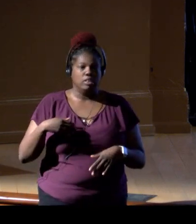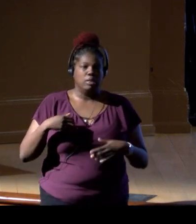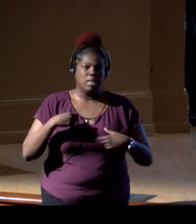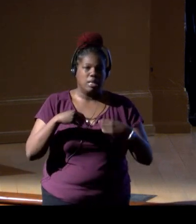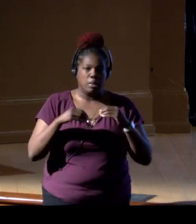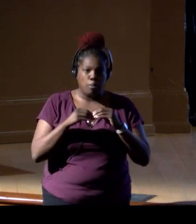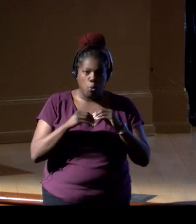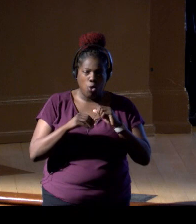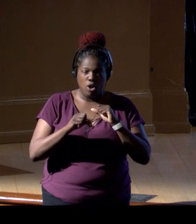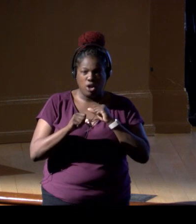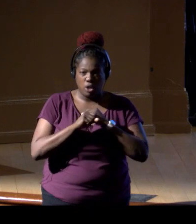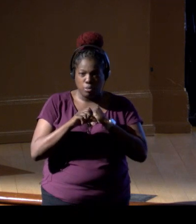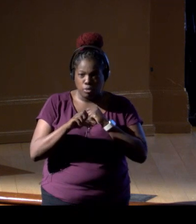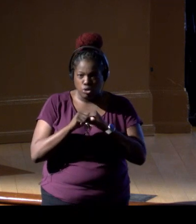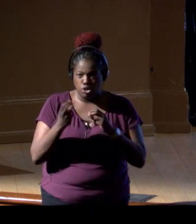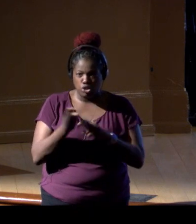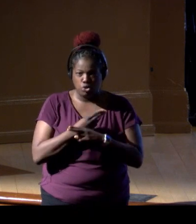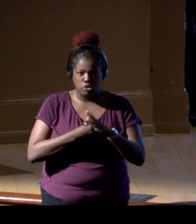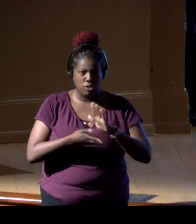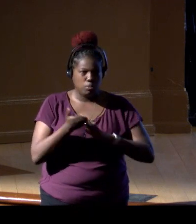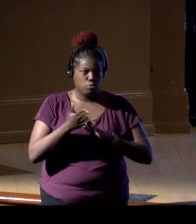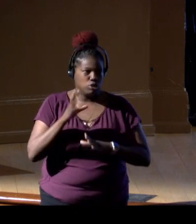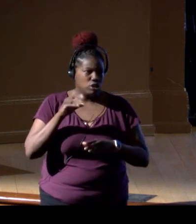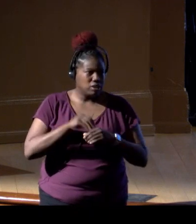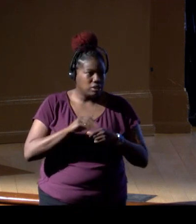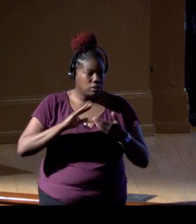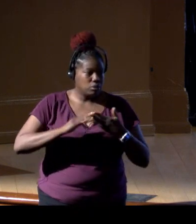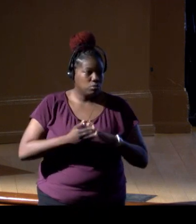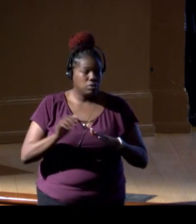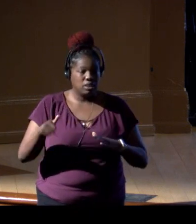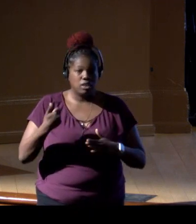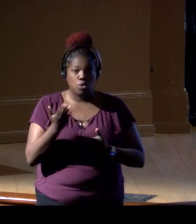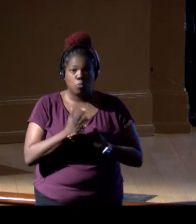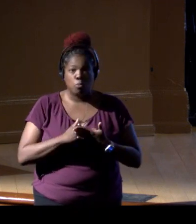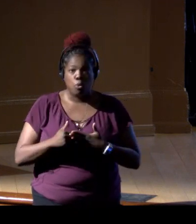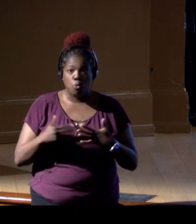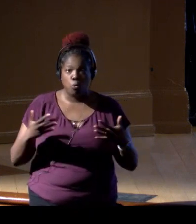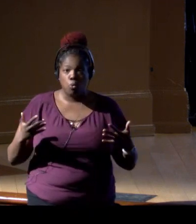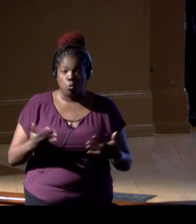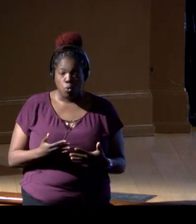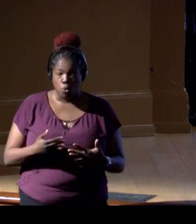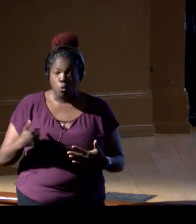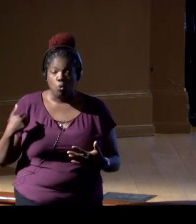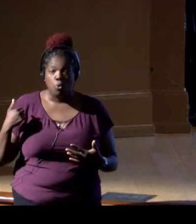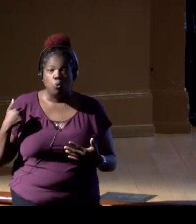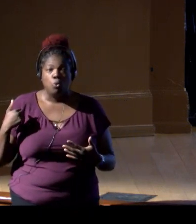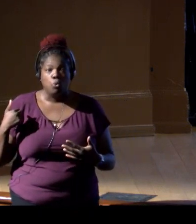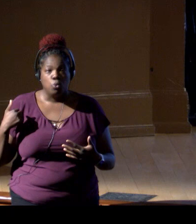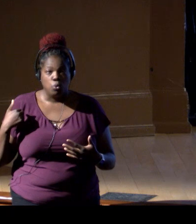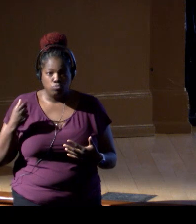using it operationally within the community. Another aspect of it is really understanding